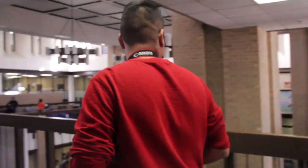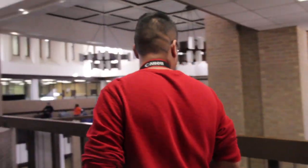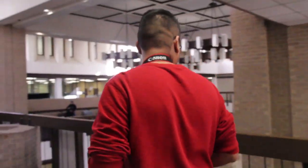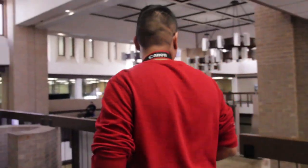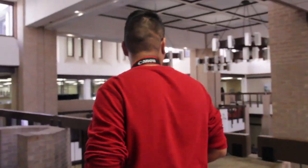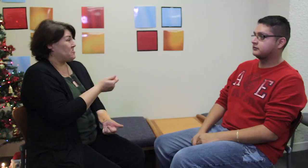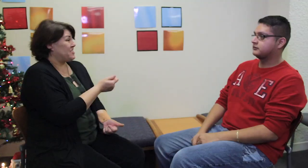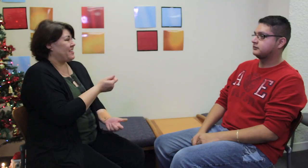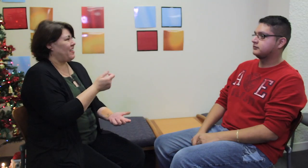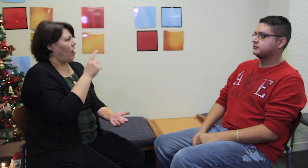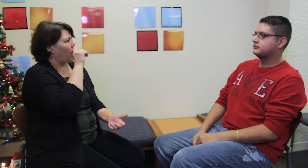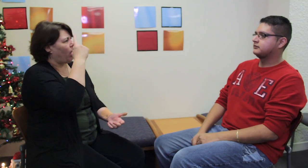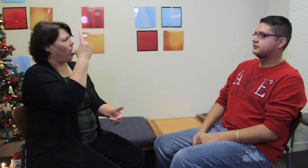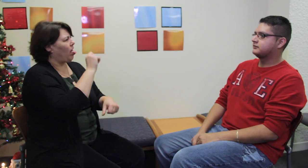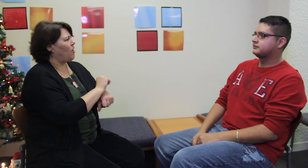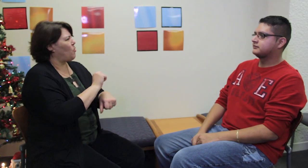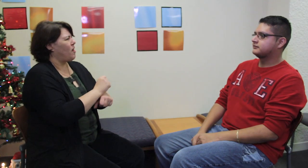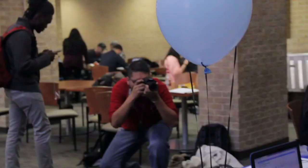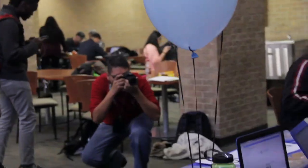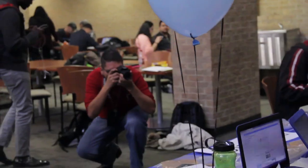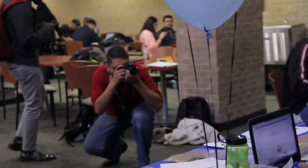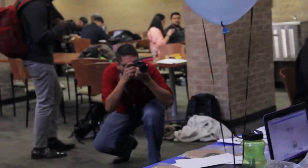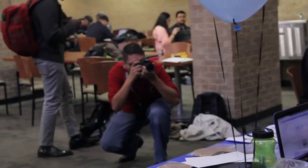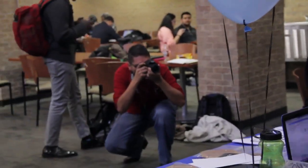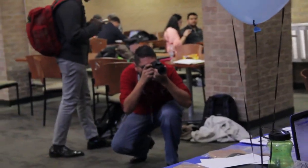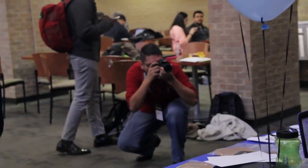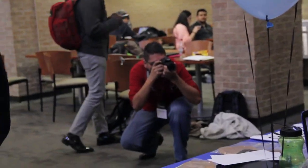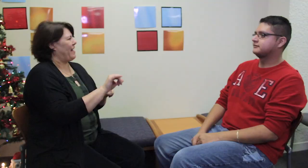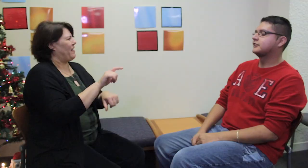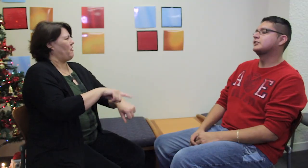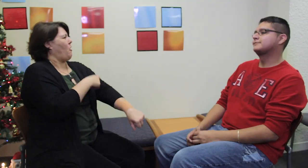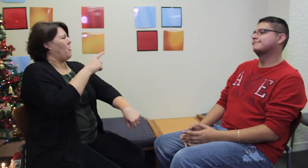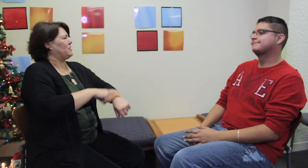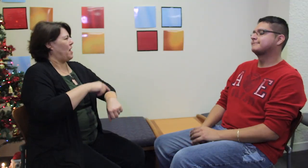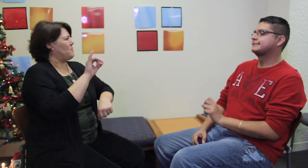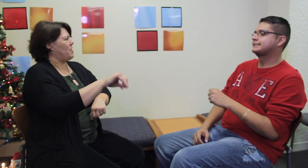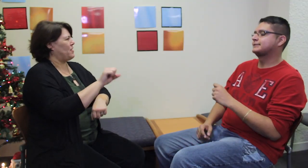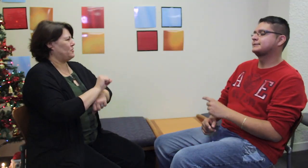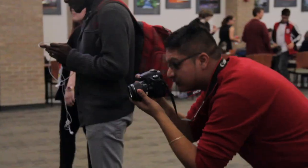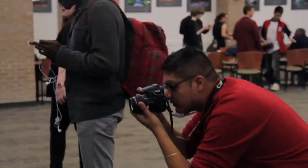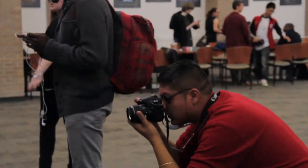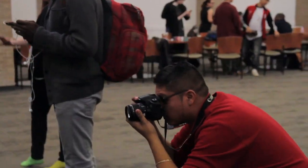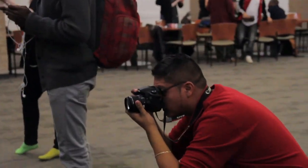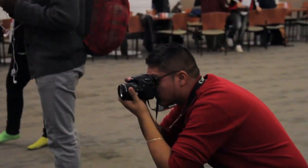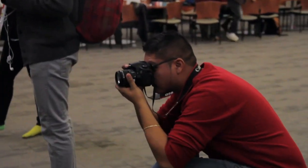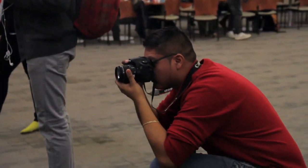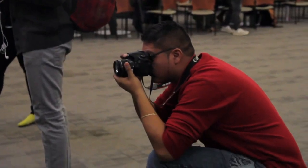in the subject, you're going to be so bored at your job and I don't think you'll stay a very long time at that work.